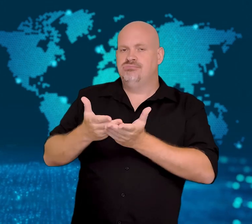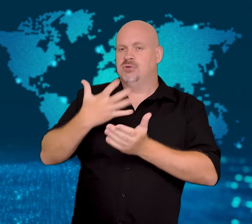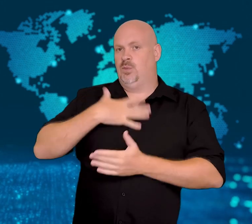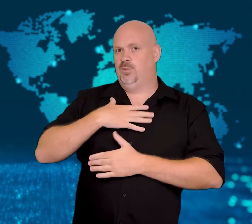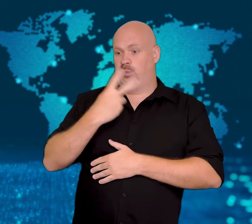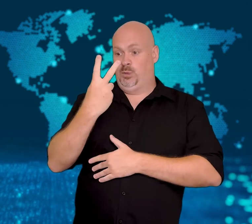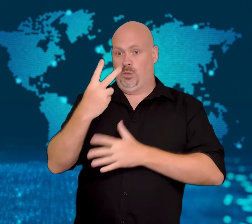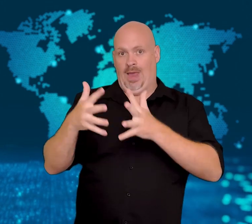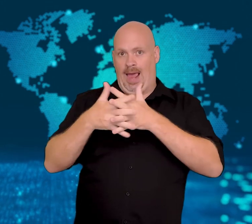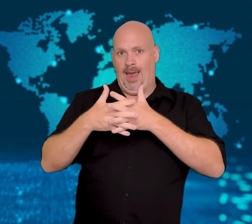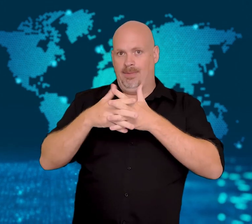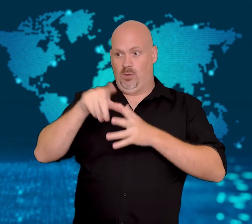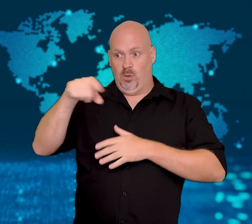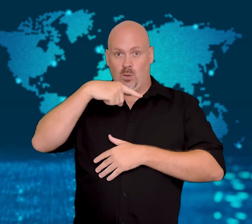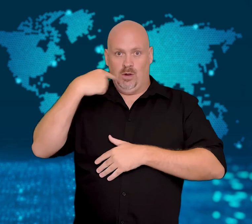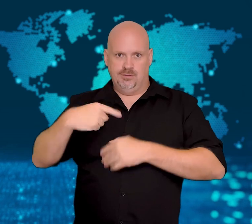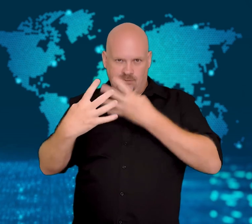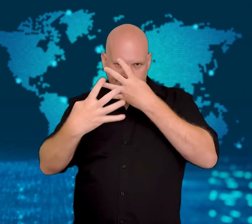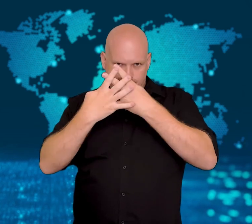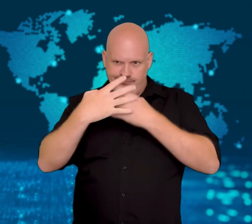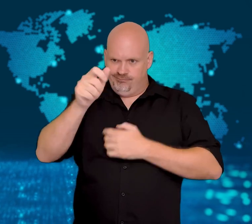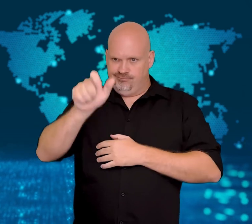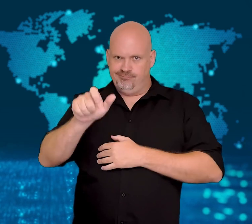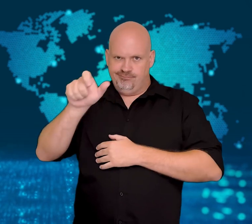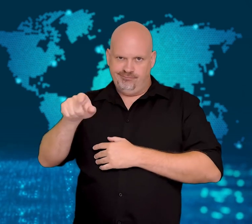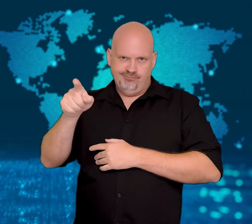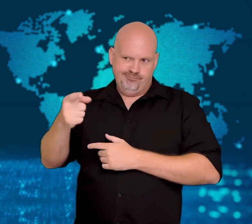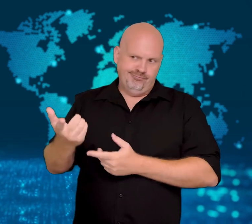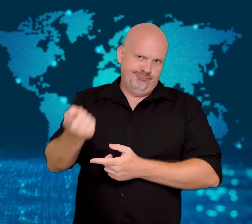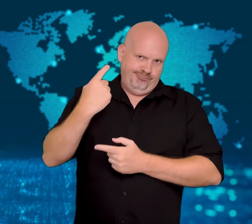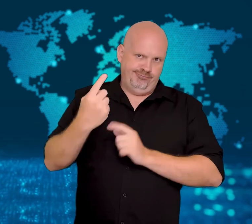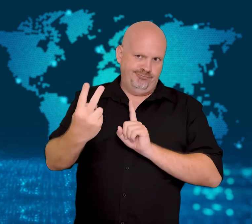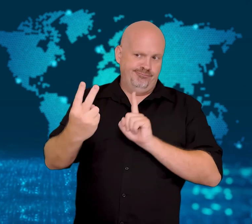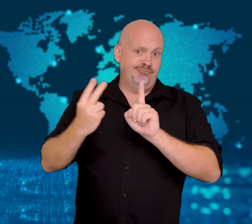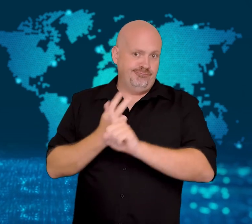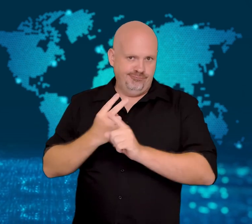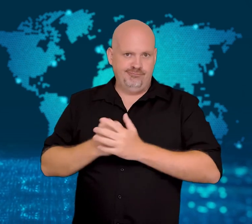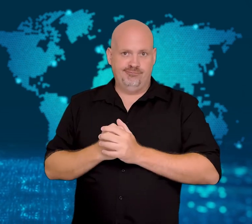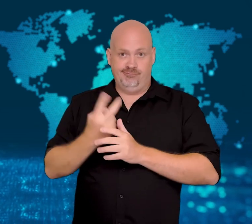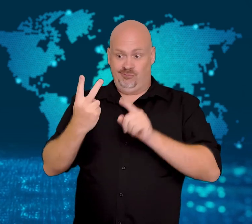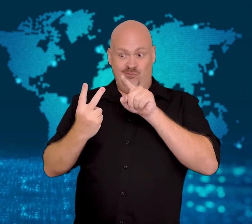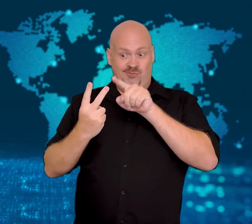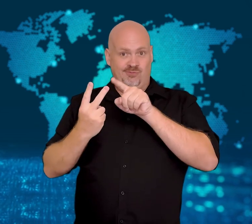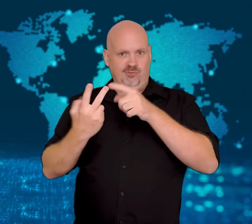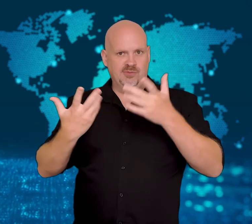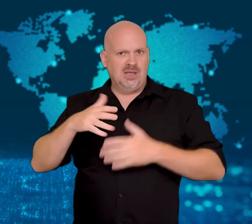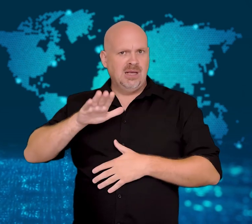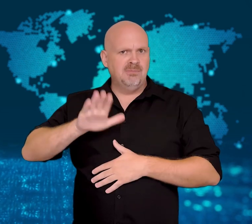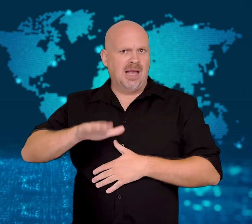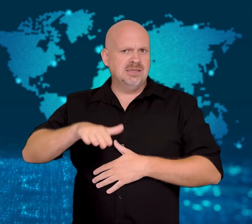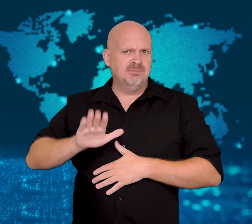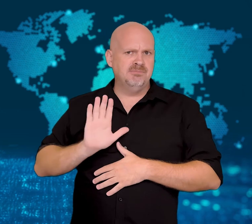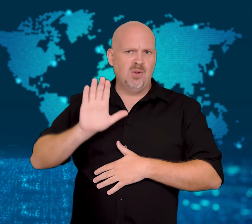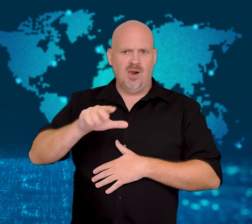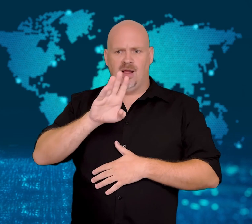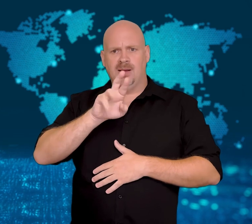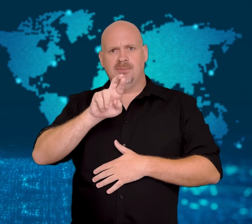including a professional basketball star, Brittney Griner.